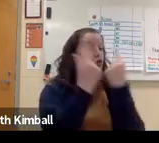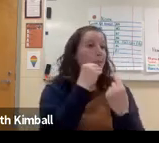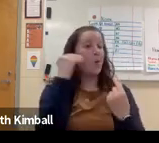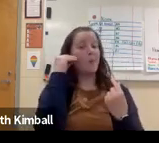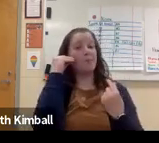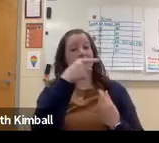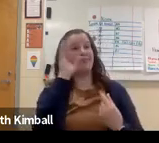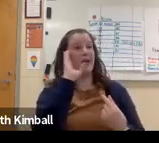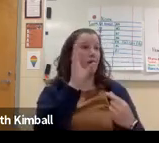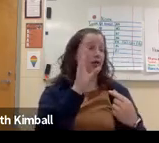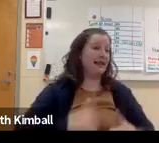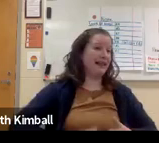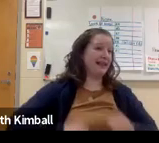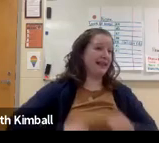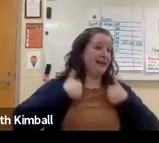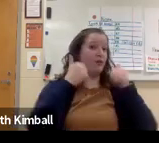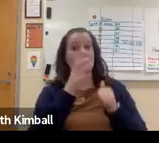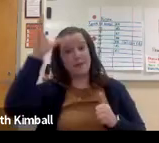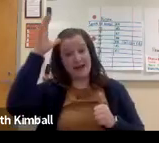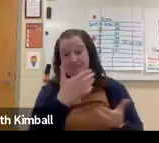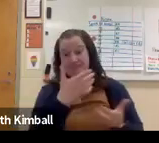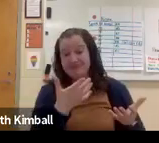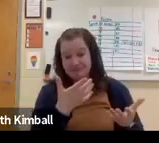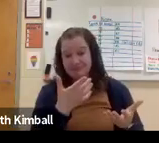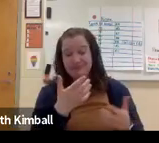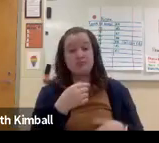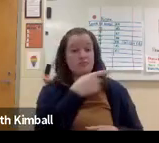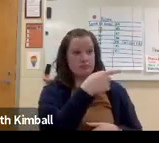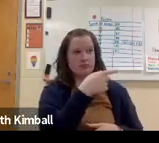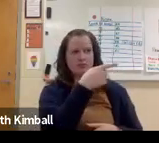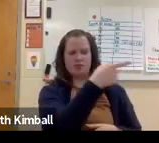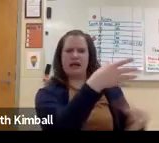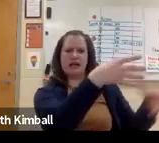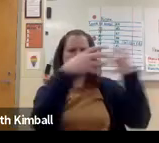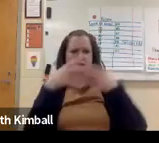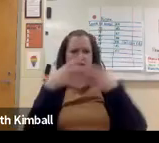And some of them will probably go on to live in group homes or continue to live with their parents.